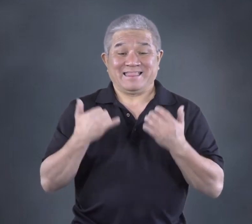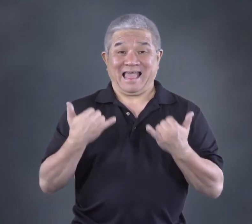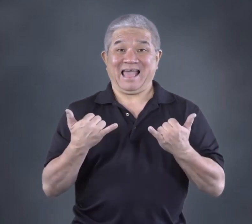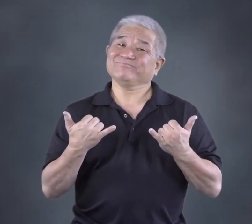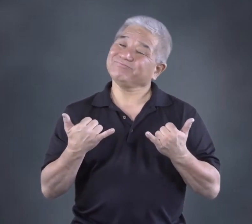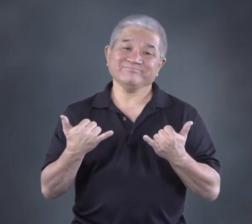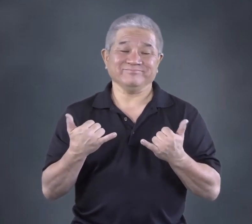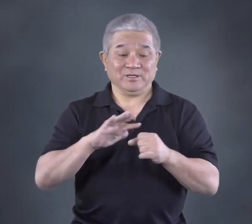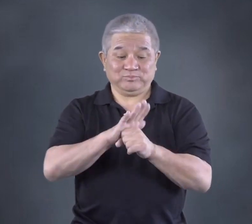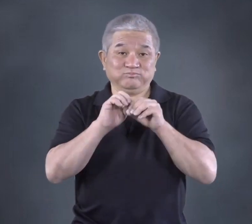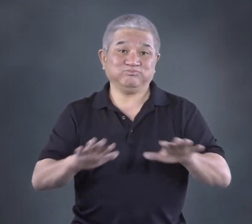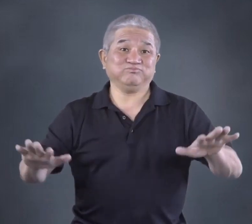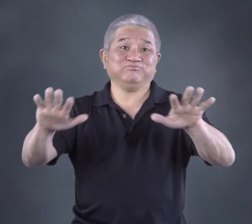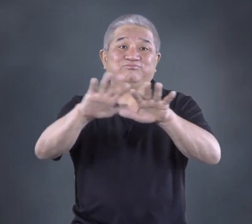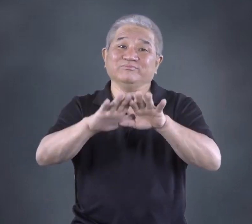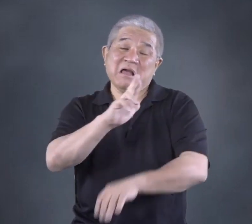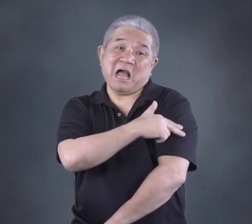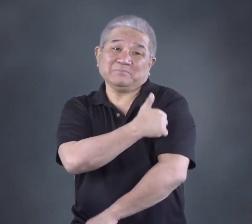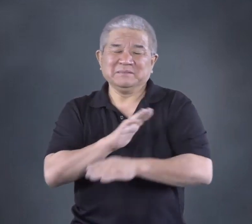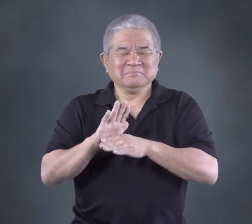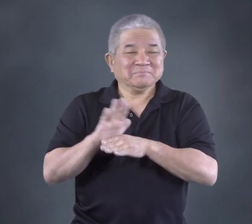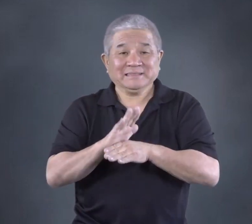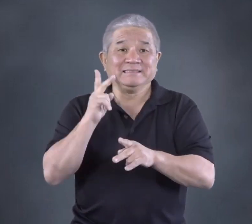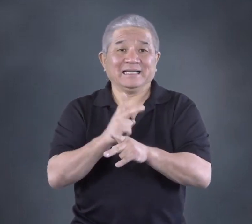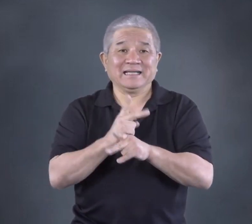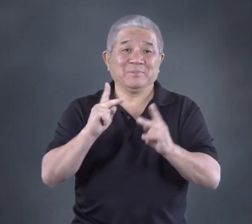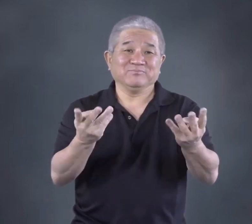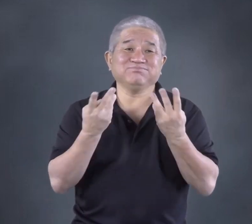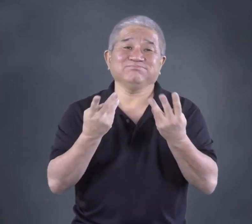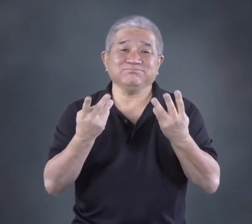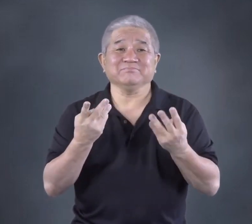Now, during the coronavirus pandemic, most hospitals are very busy seeing a large number of patients